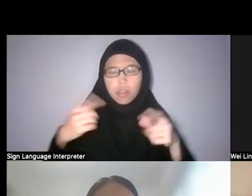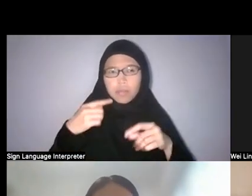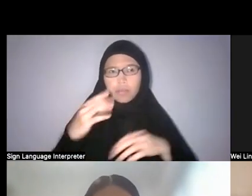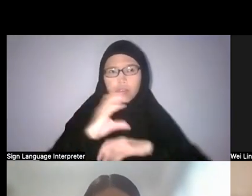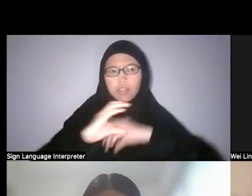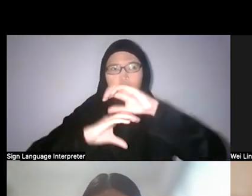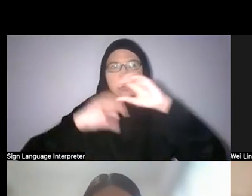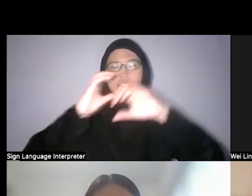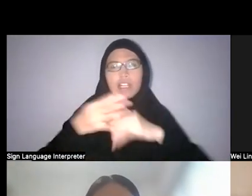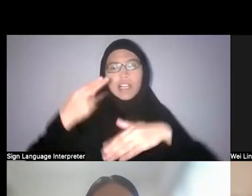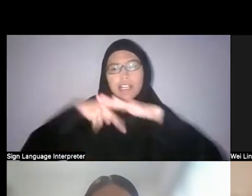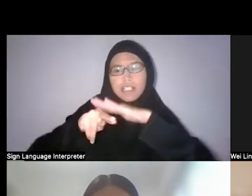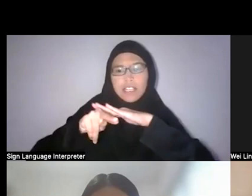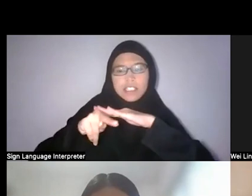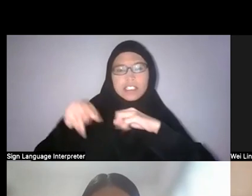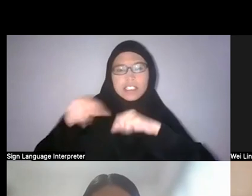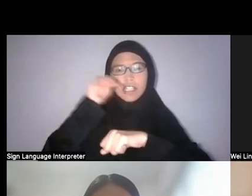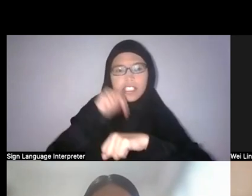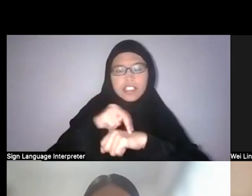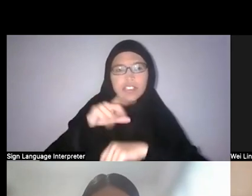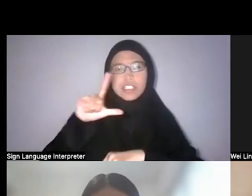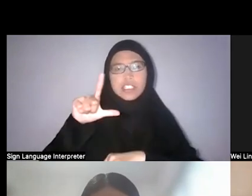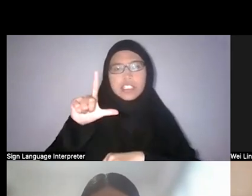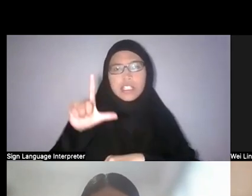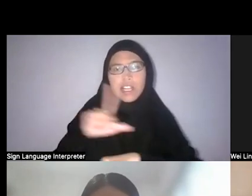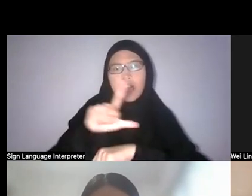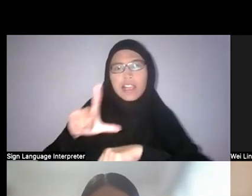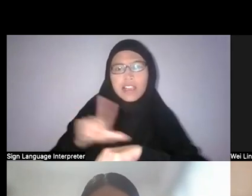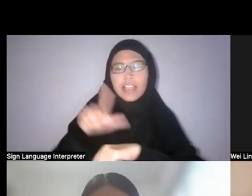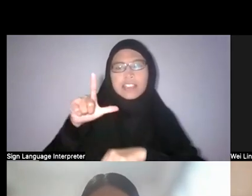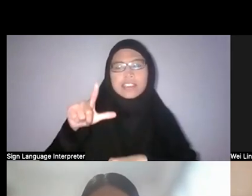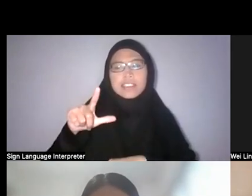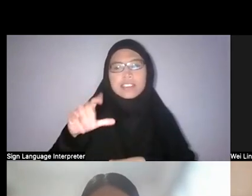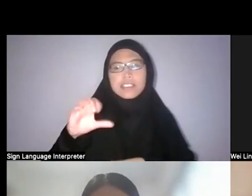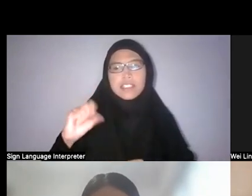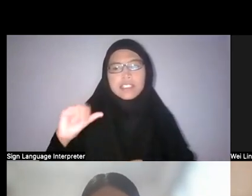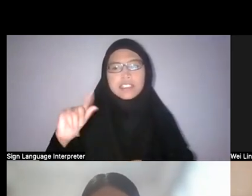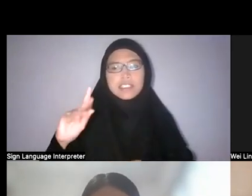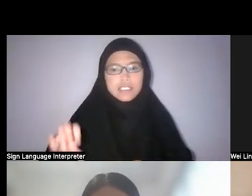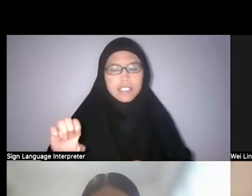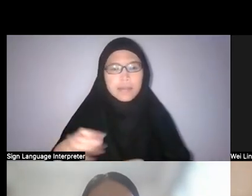The creation of Singapore as a national landscape and how much again that owes to imperial science.